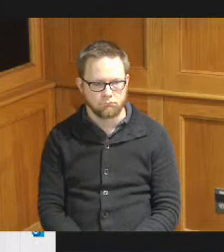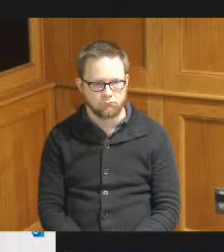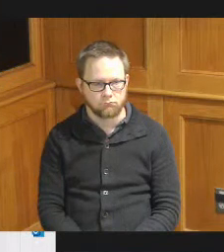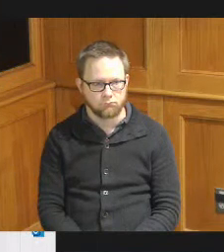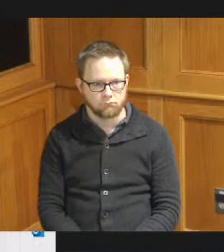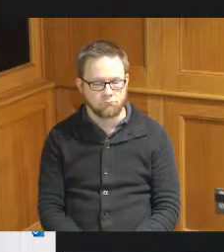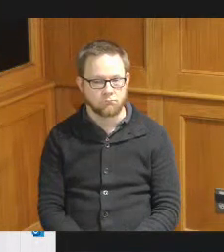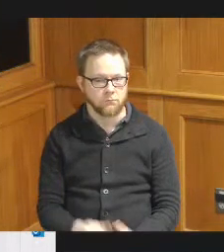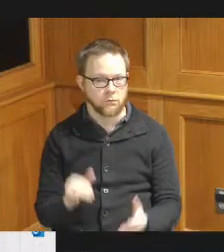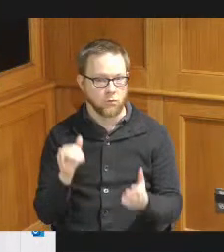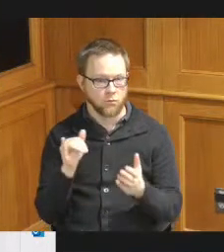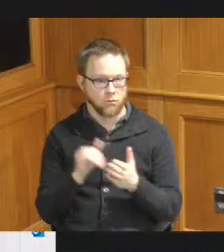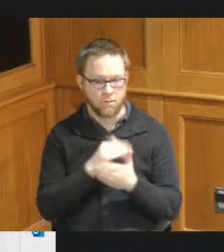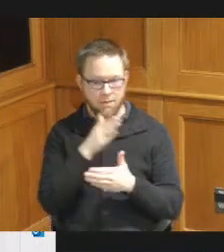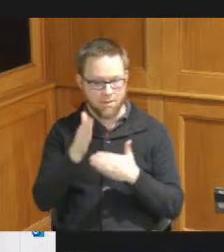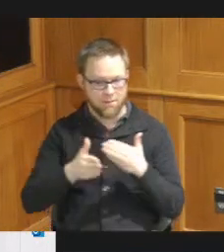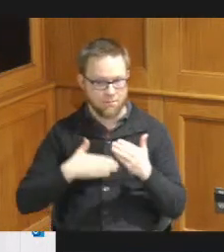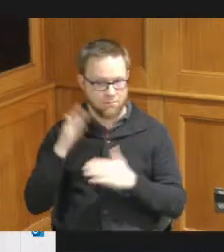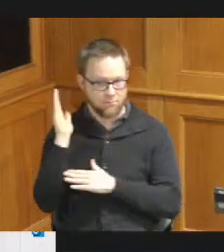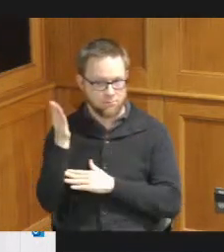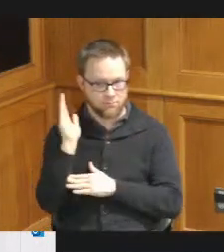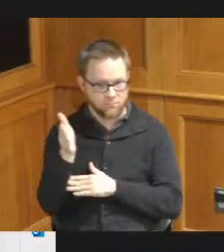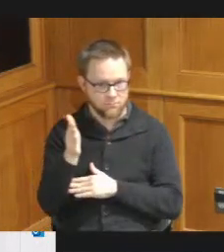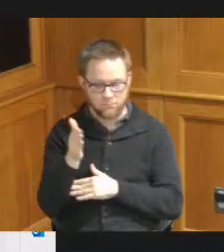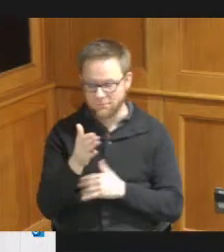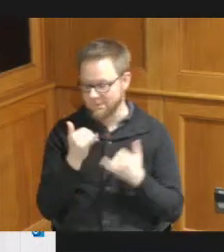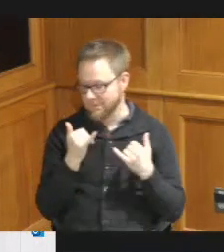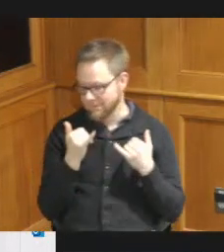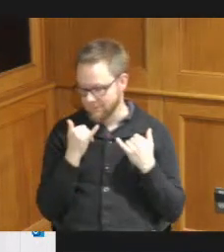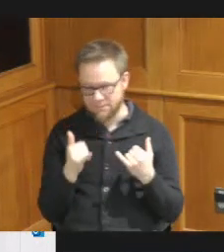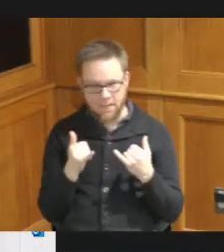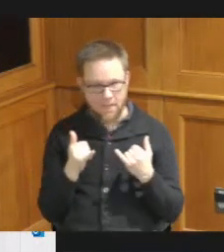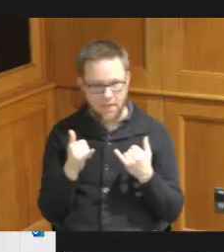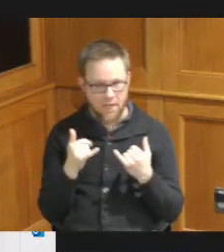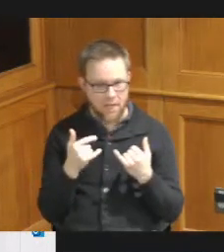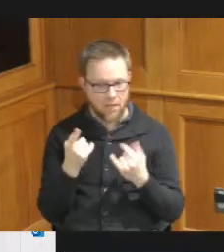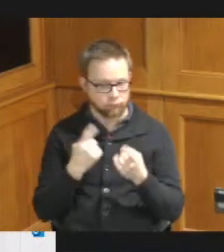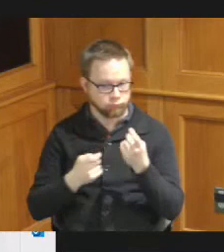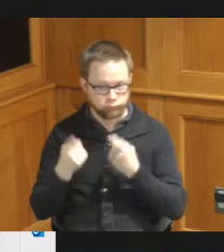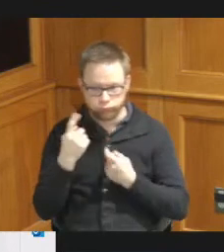and that concludes my presentation at this time I'm happy to answer any questions you may have